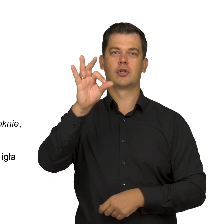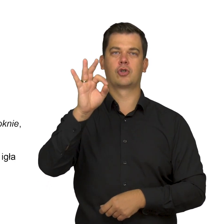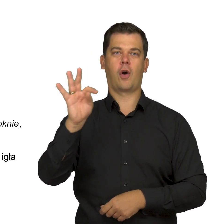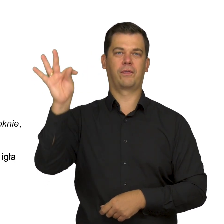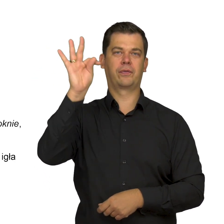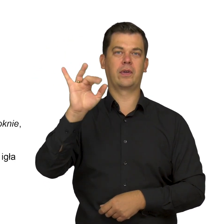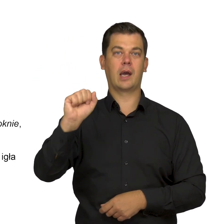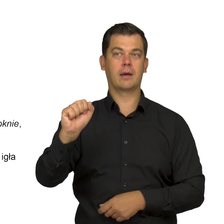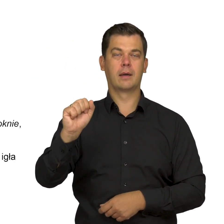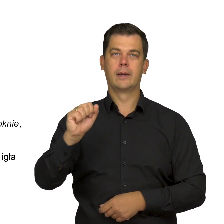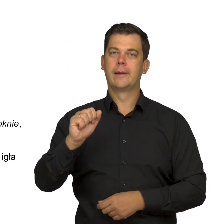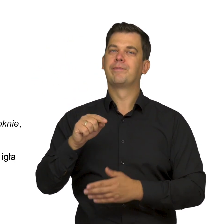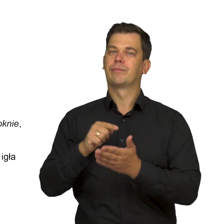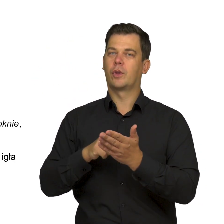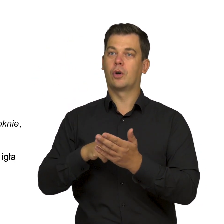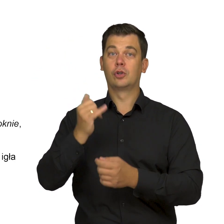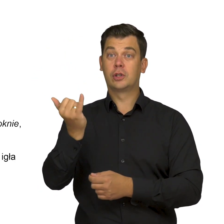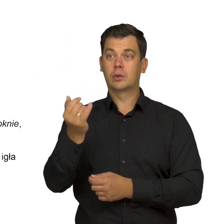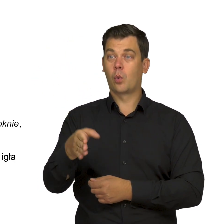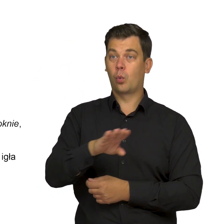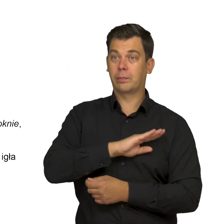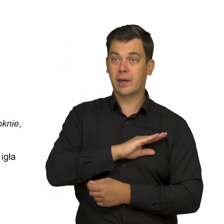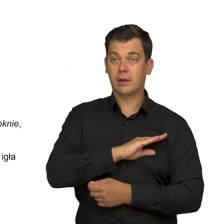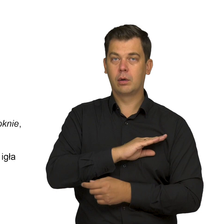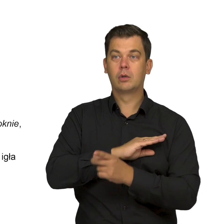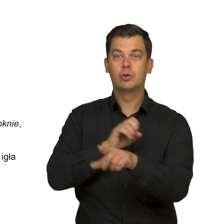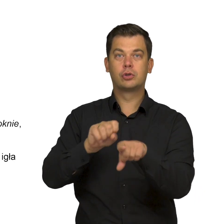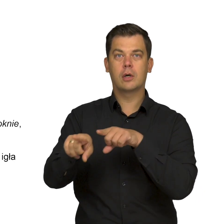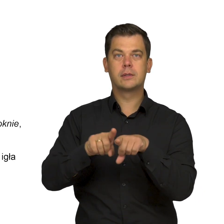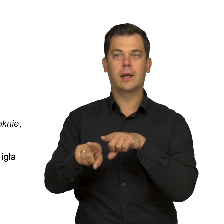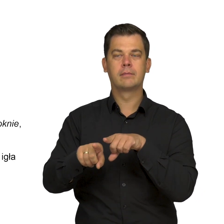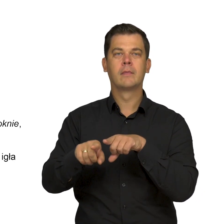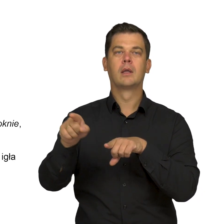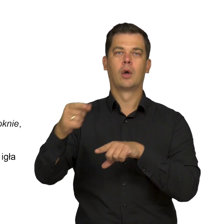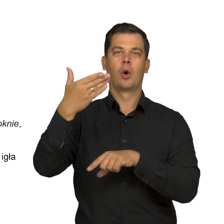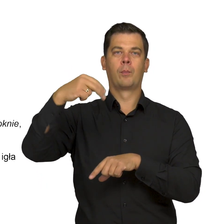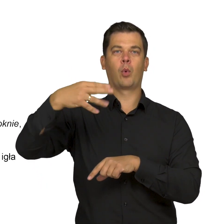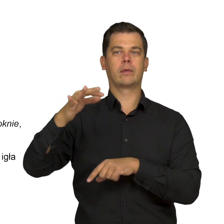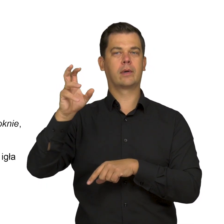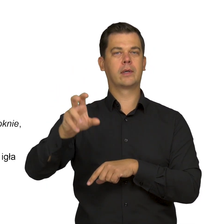This motif of the dying child, the dying girl, will be a recurrent one in his oeuvre –